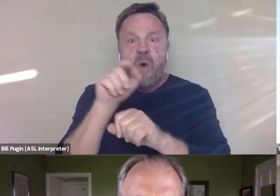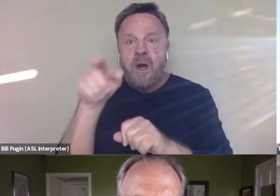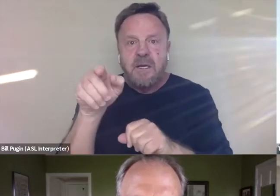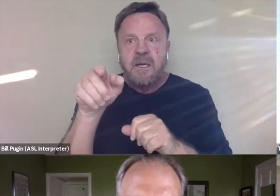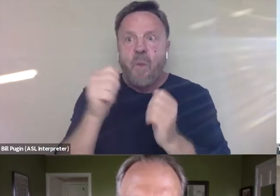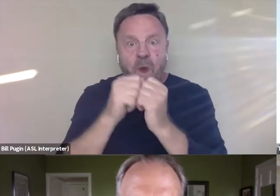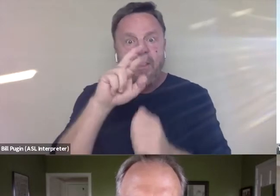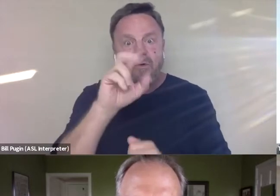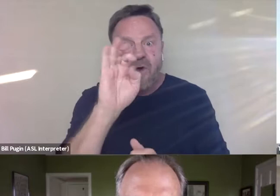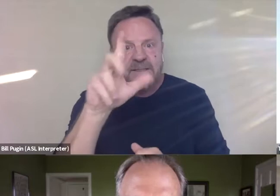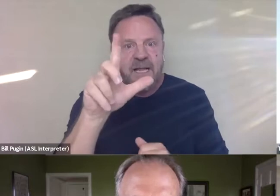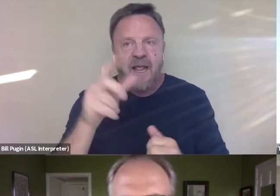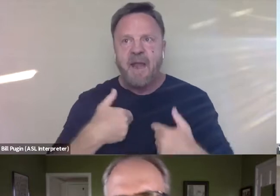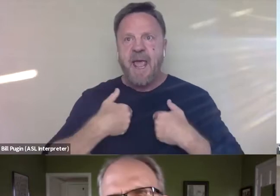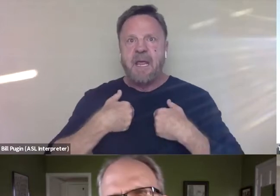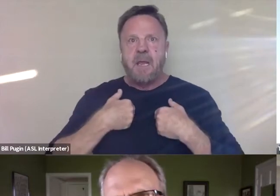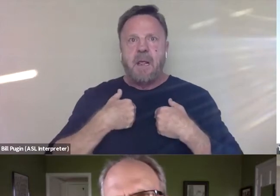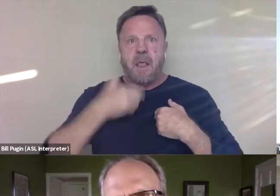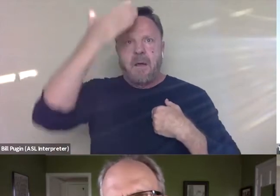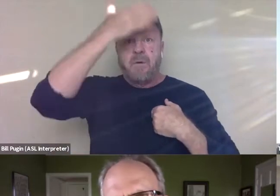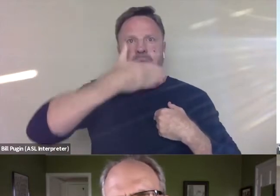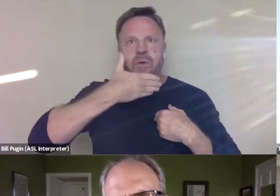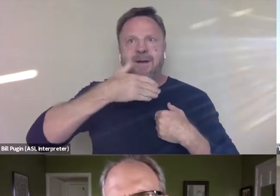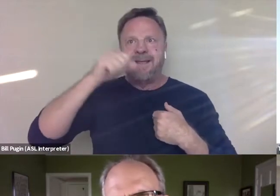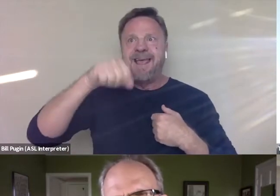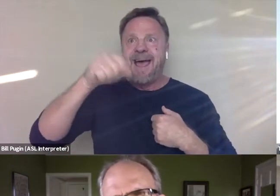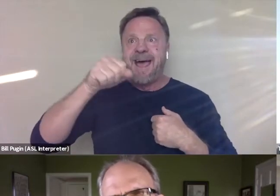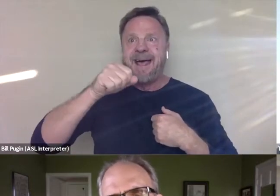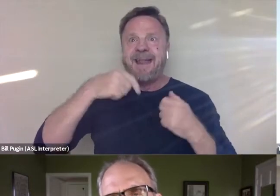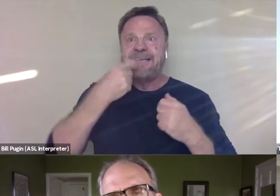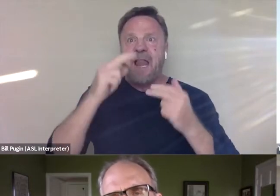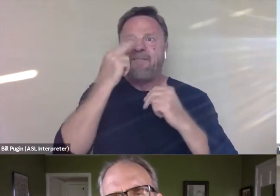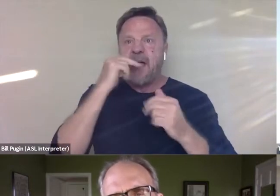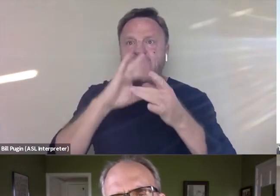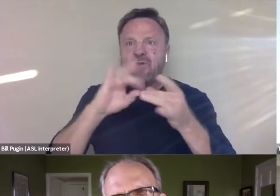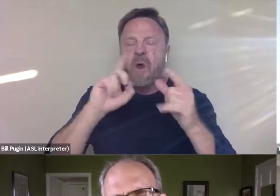Yeah, and then I tell like a funny story and then I switched the subject. Let me quickly get out of that.